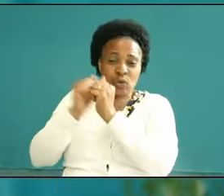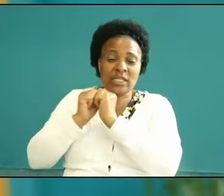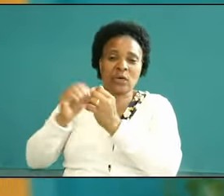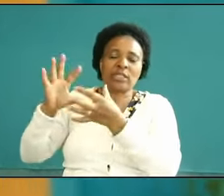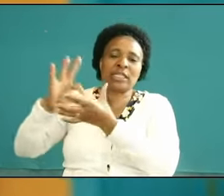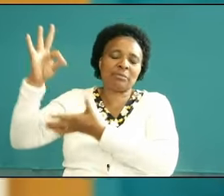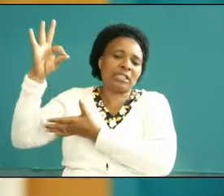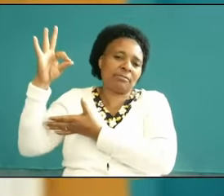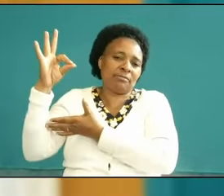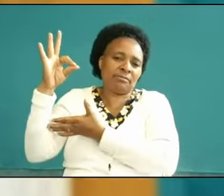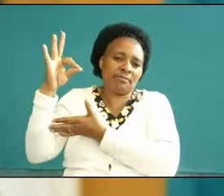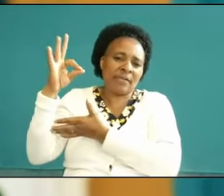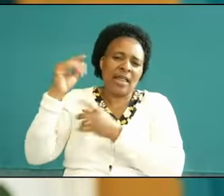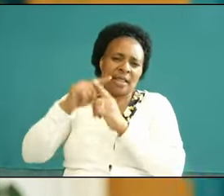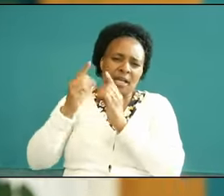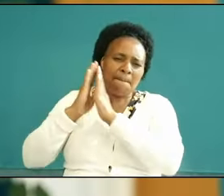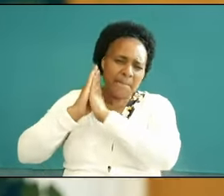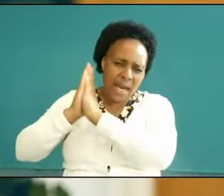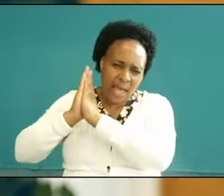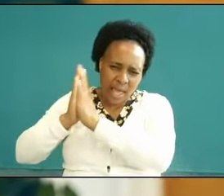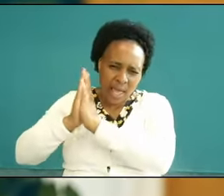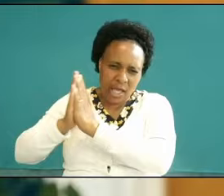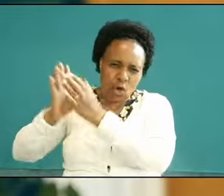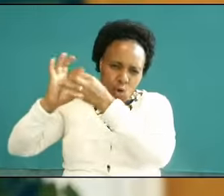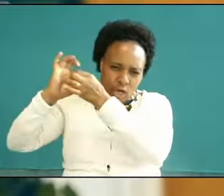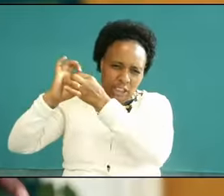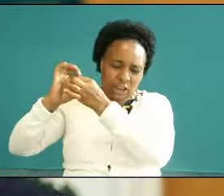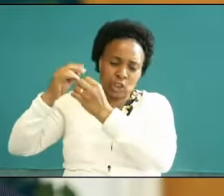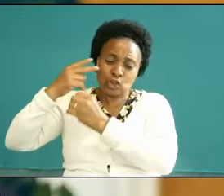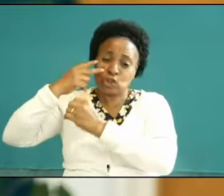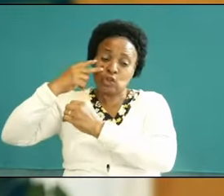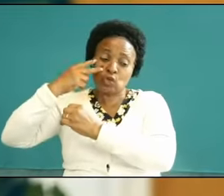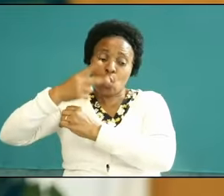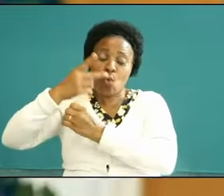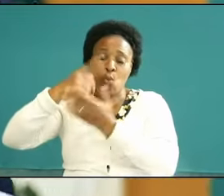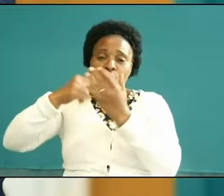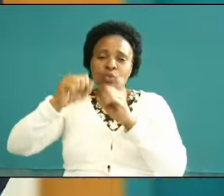in the spirit and as he was in the spirit he saw what was happening down on the valley he